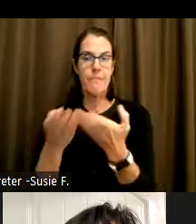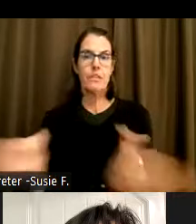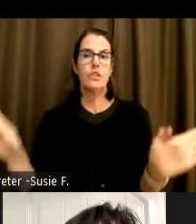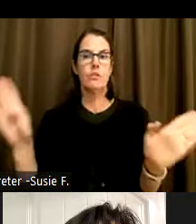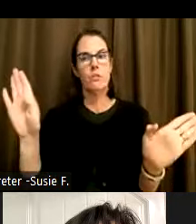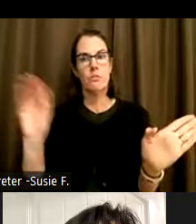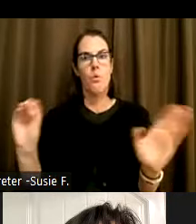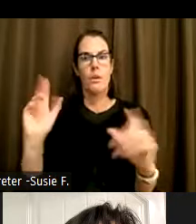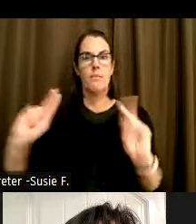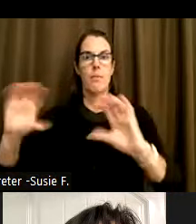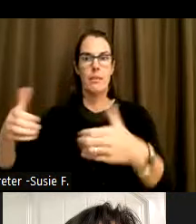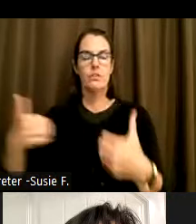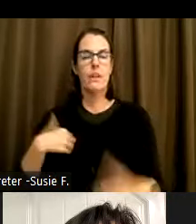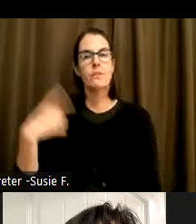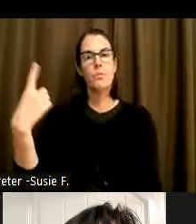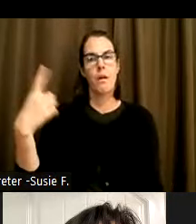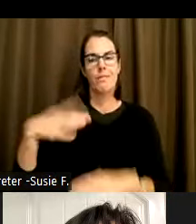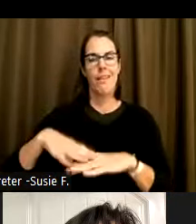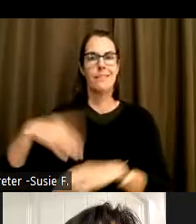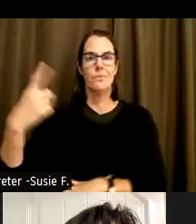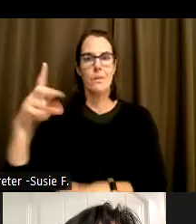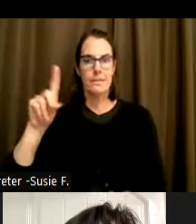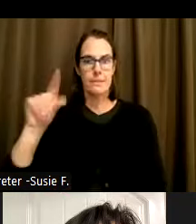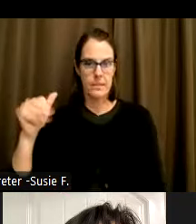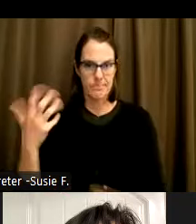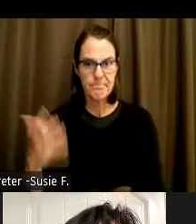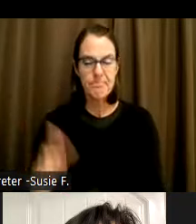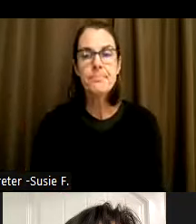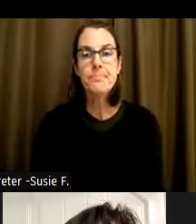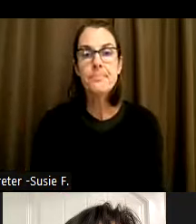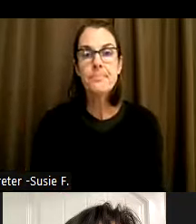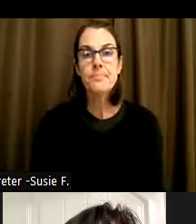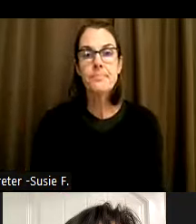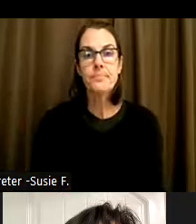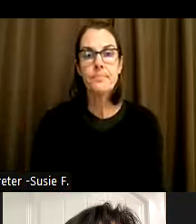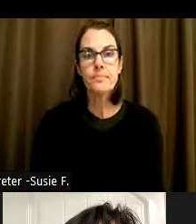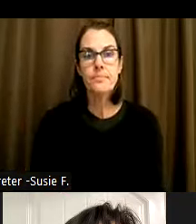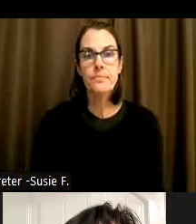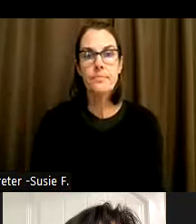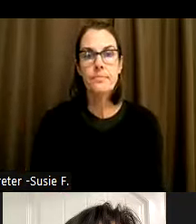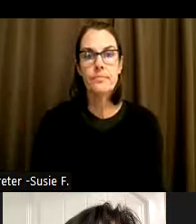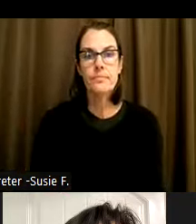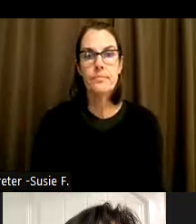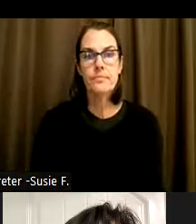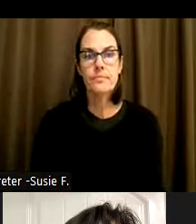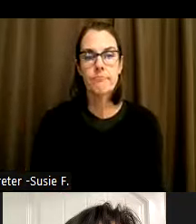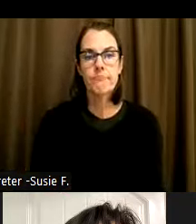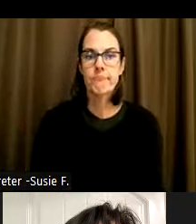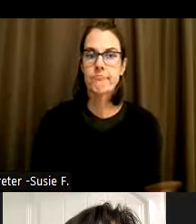population has at least one disability. In that there are some aspects, of course, by age.